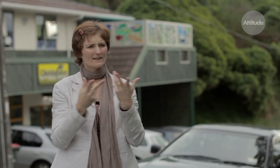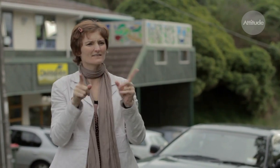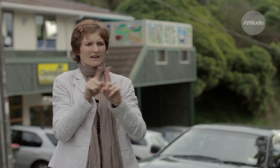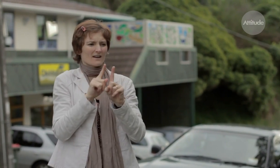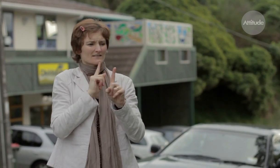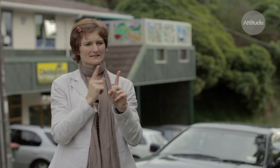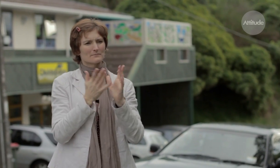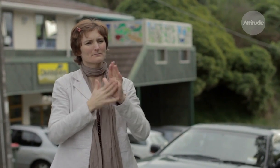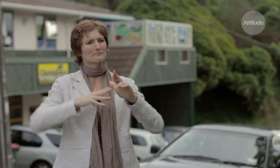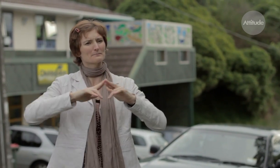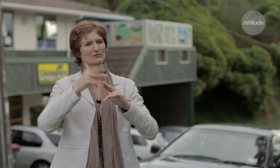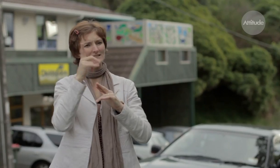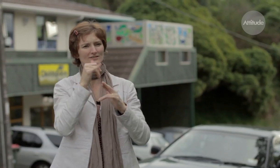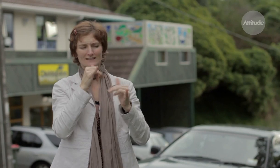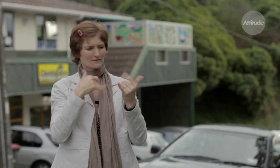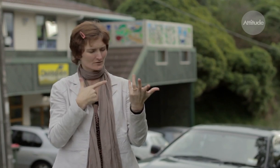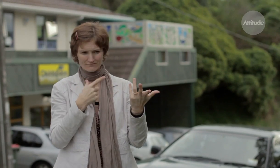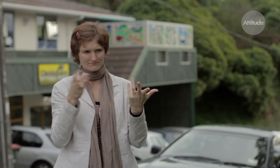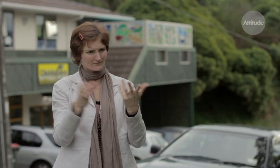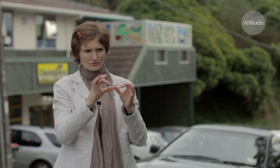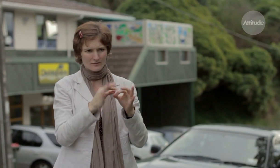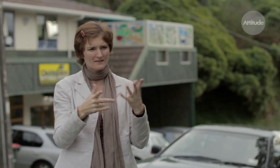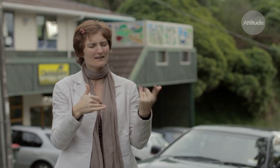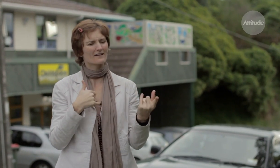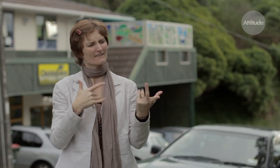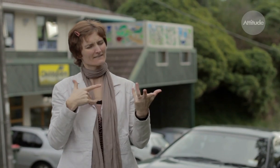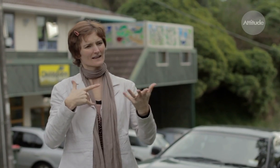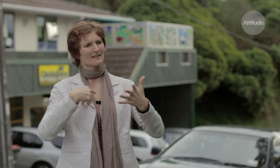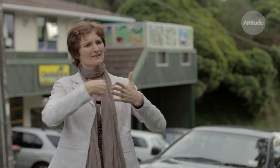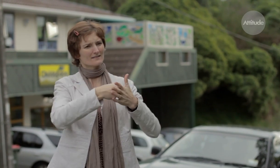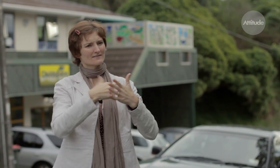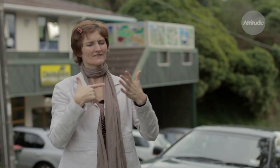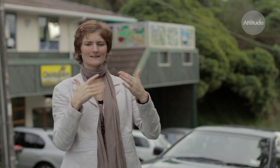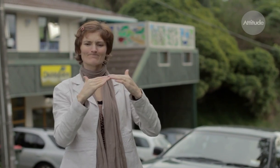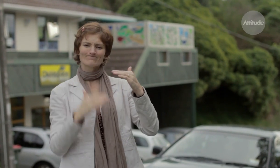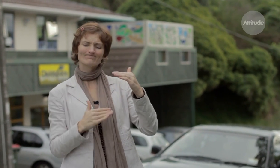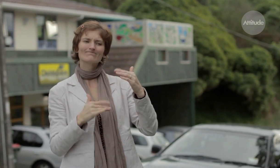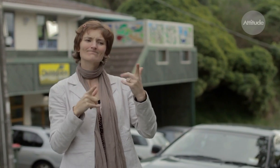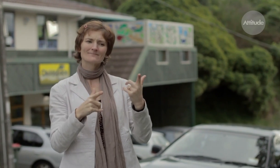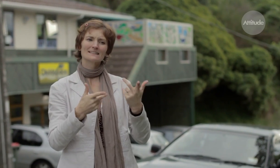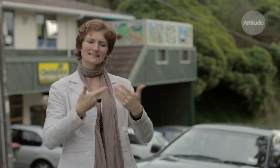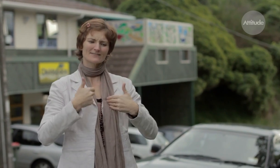around all those school things that I mentioned before. I feel really excluded…second class.